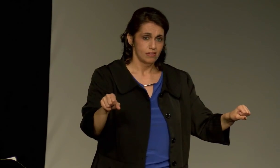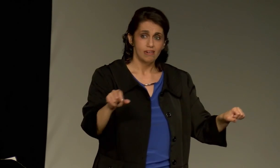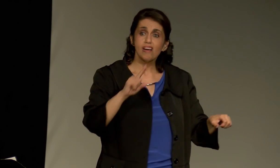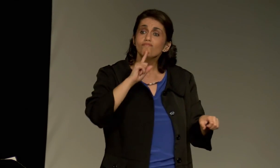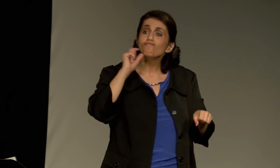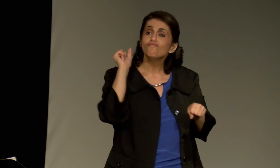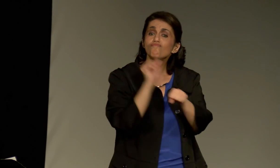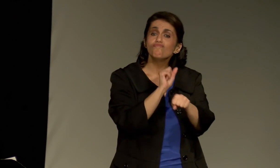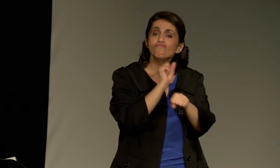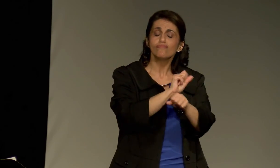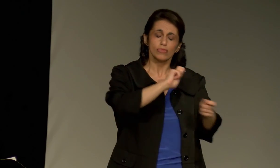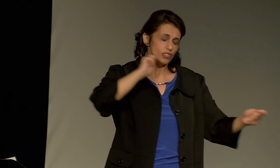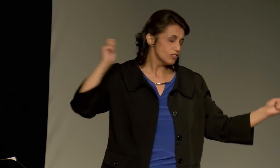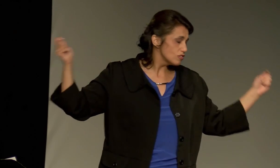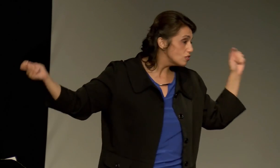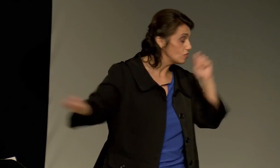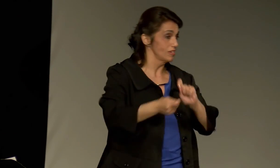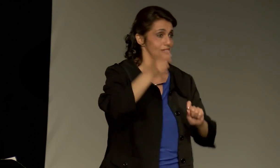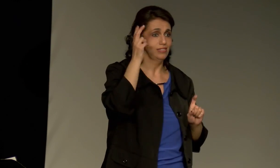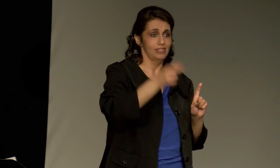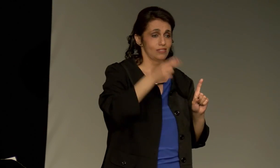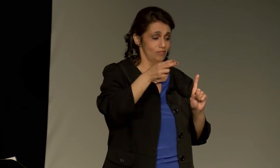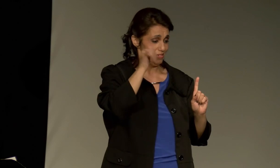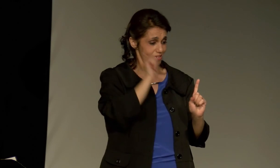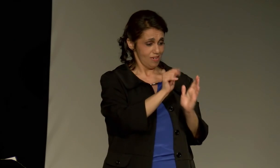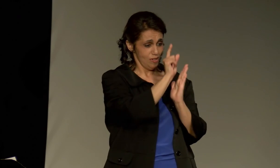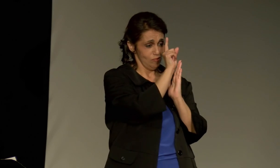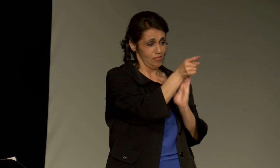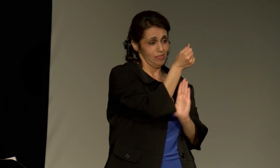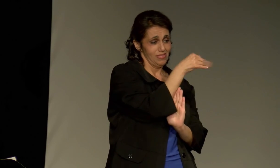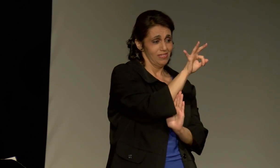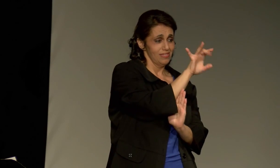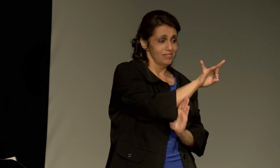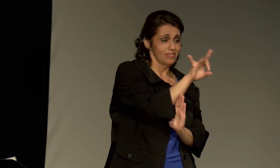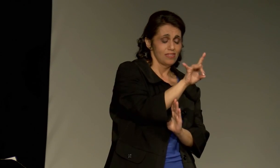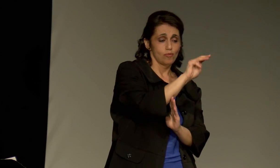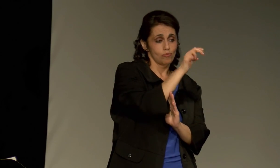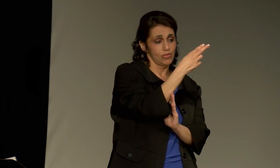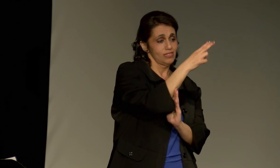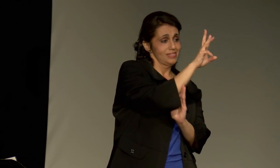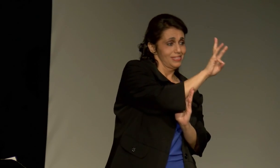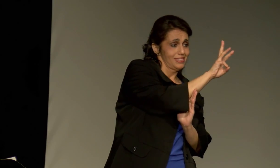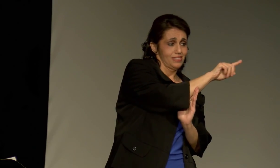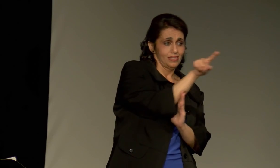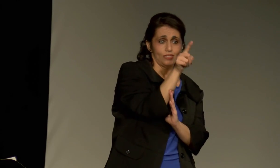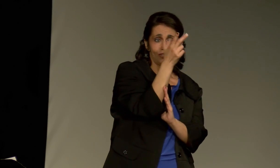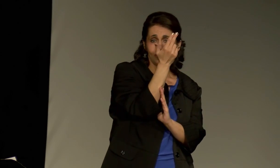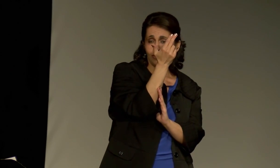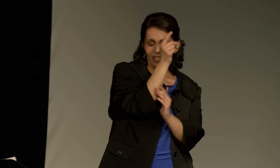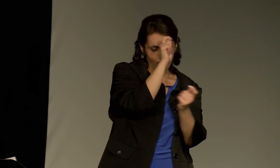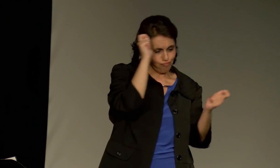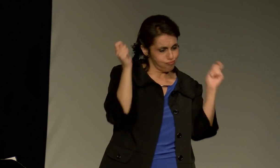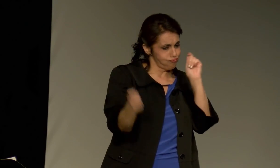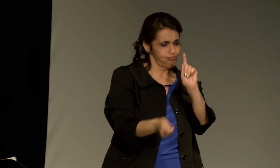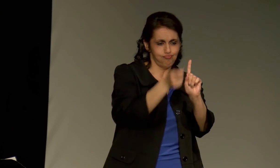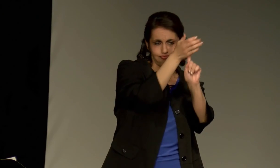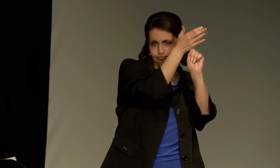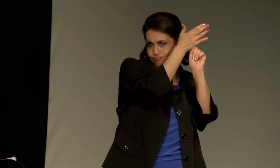many years, it's time to show that we can, and that moment in 1988, that week of March